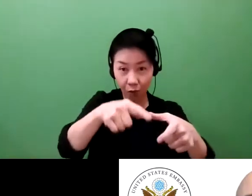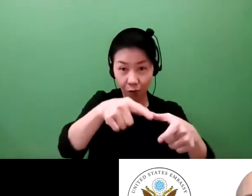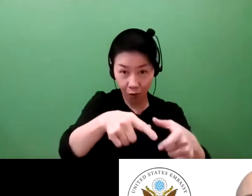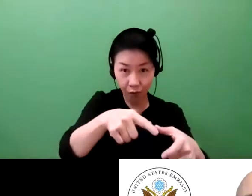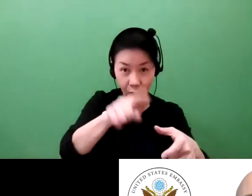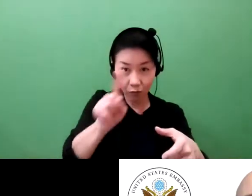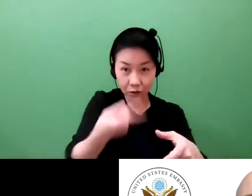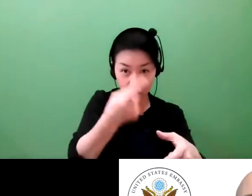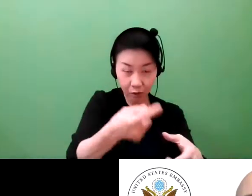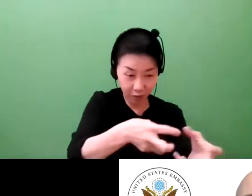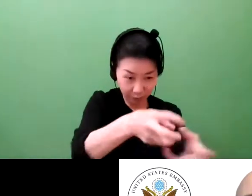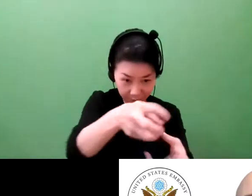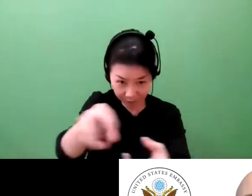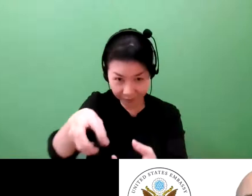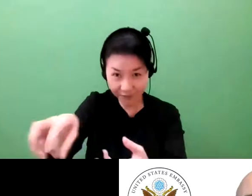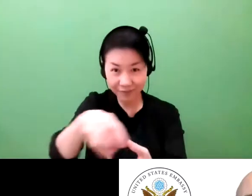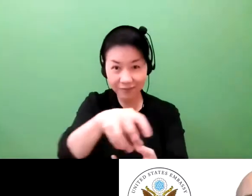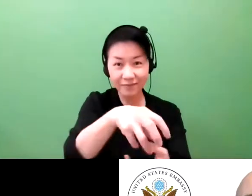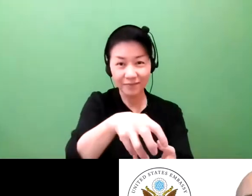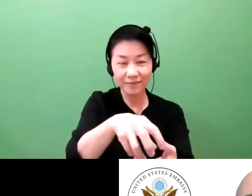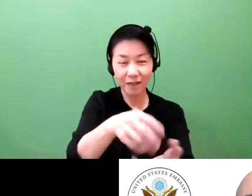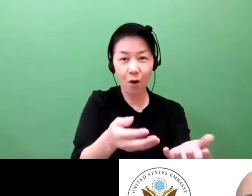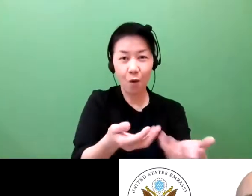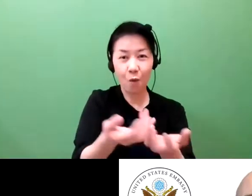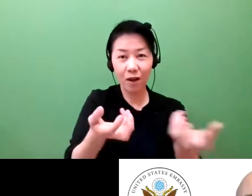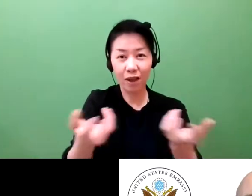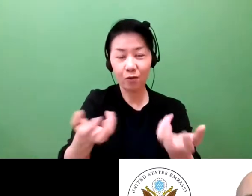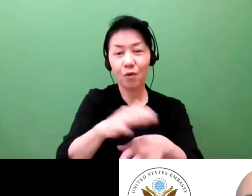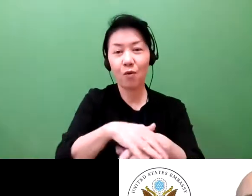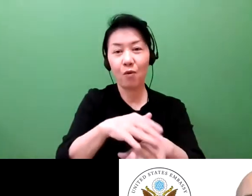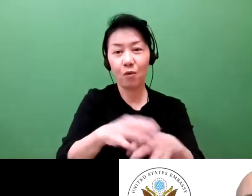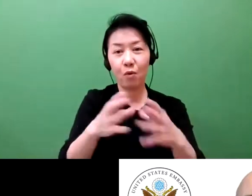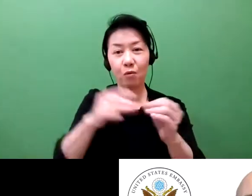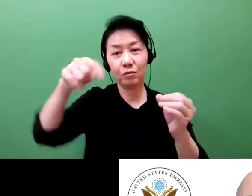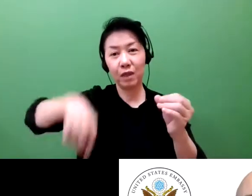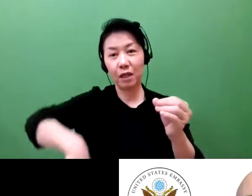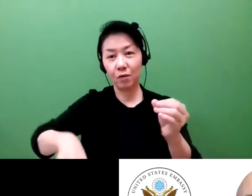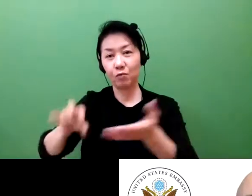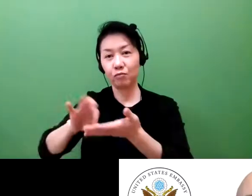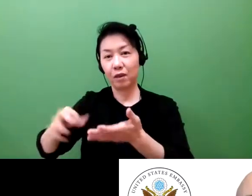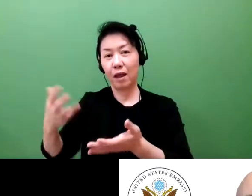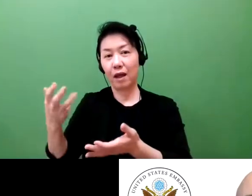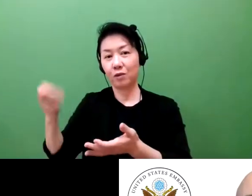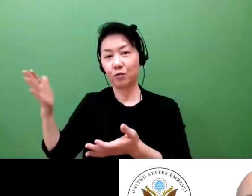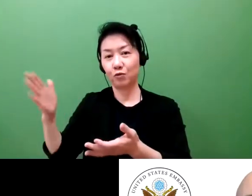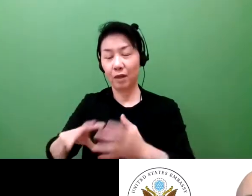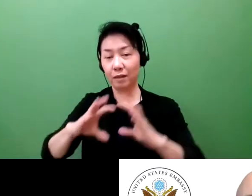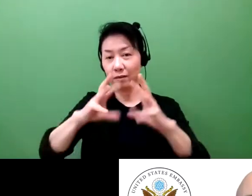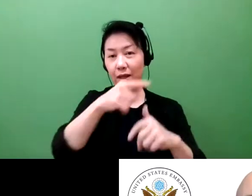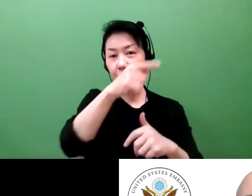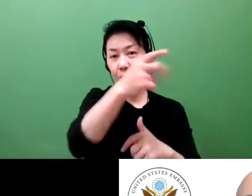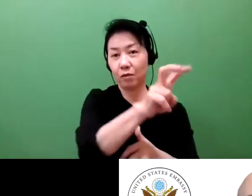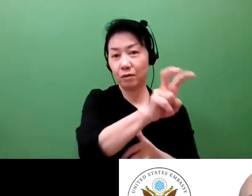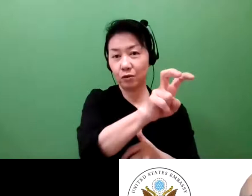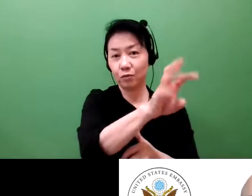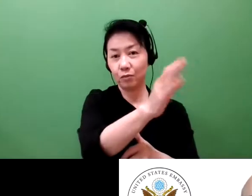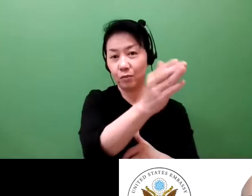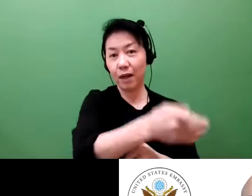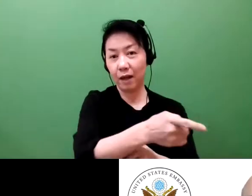and they have the automatic egg sorting and packaging machine. I'm sure you very well know they have 80% of the domestic share. Overseas, they have 20% share.